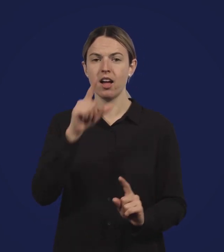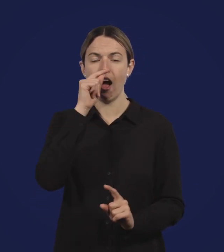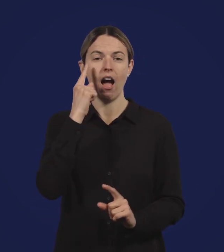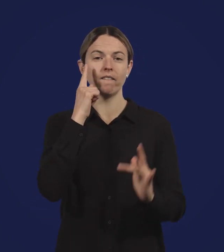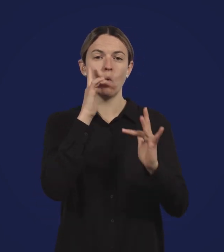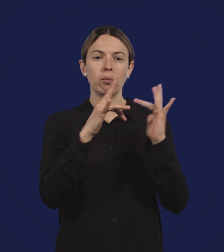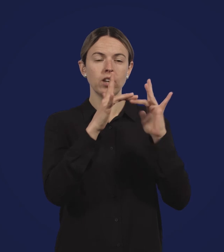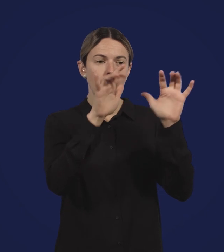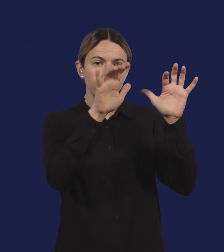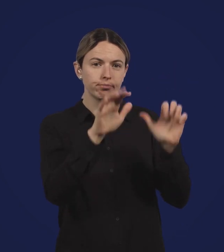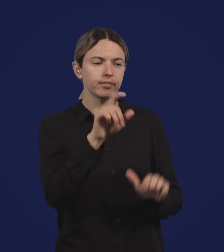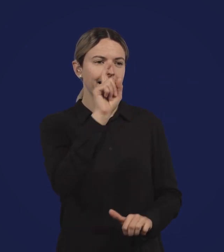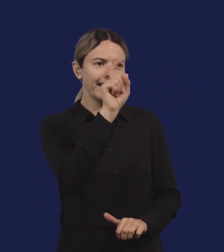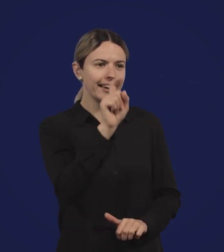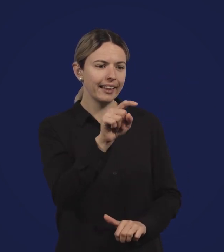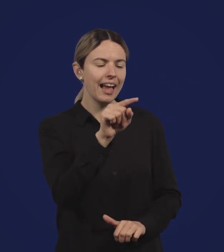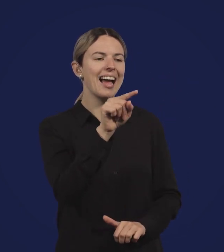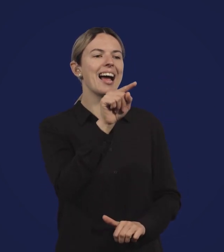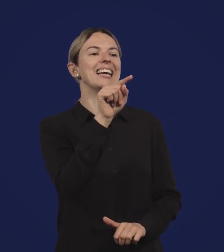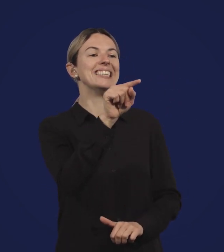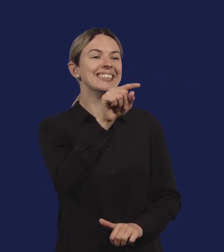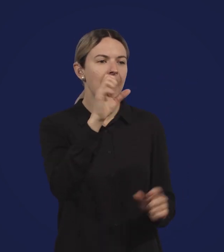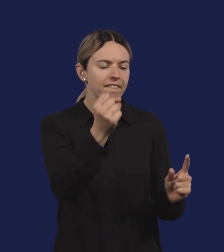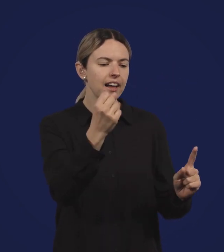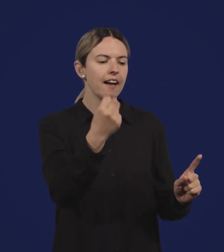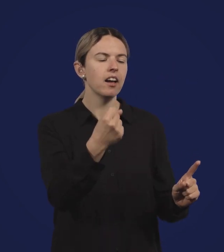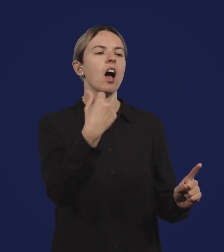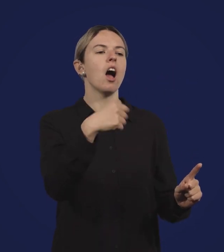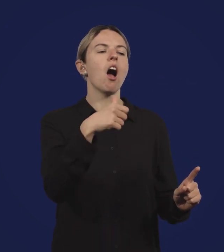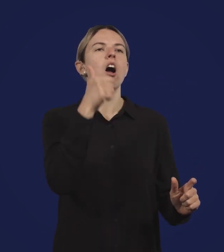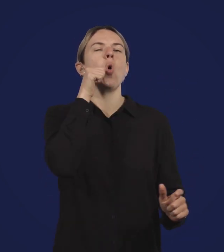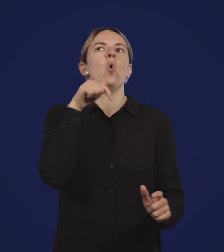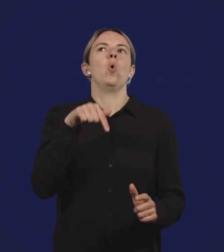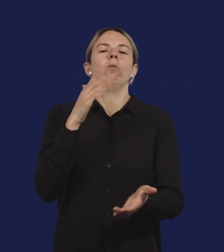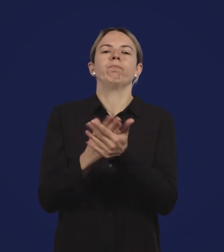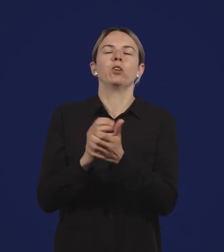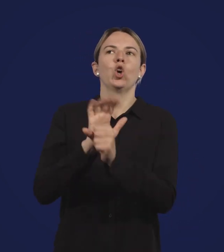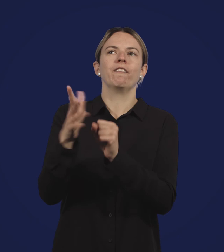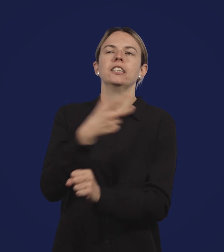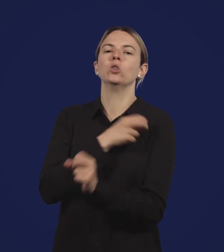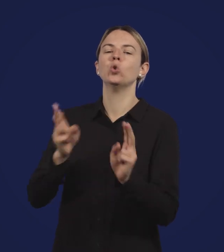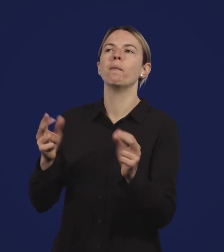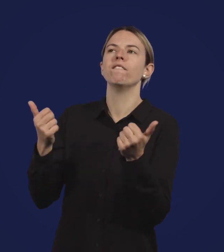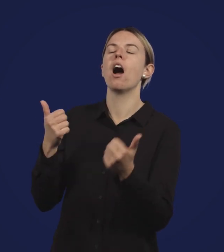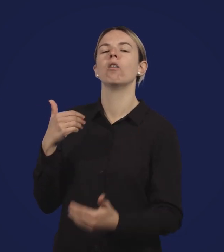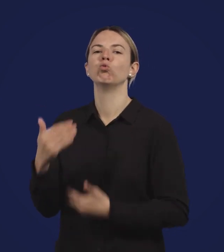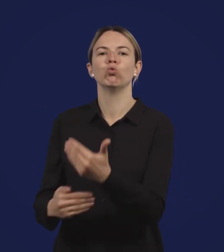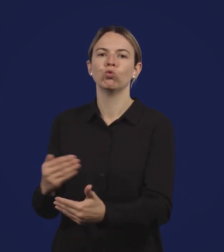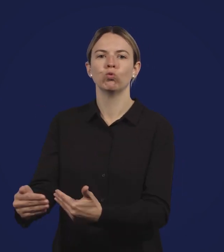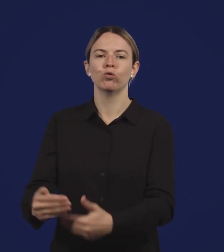you can use the online side effect checker on Healthdirect's website.